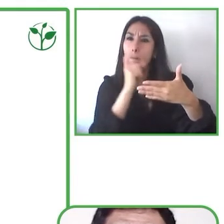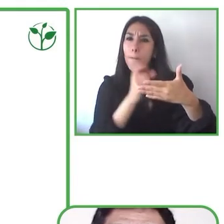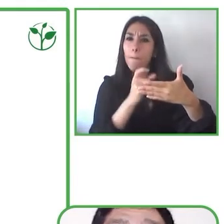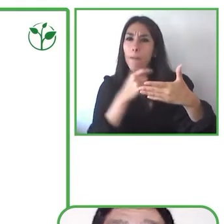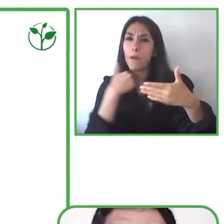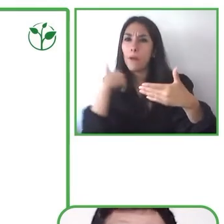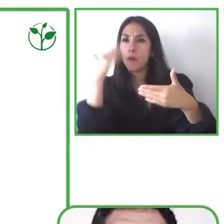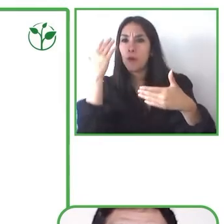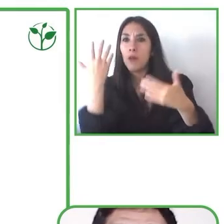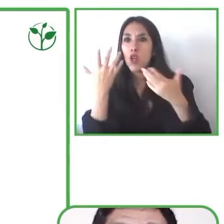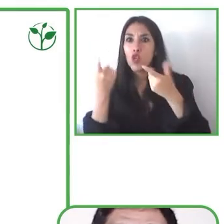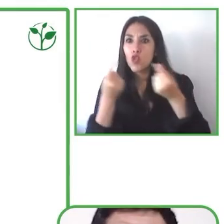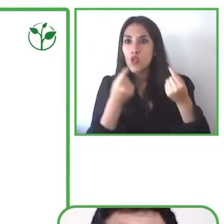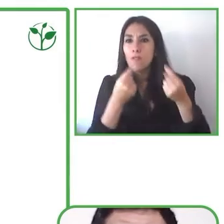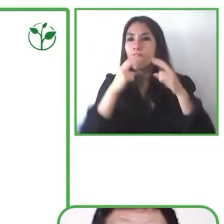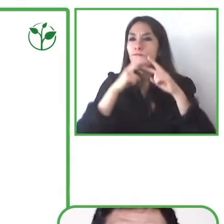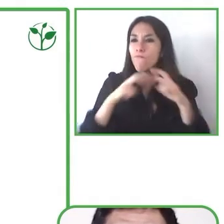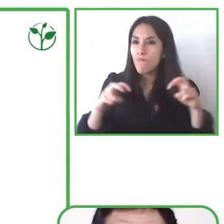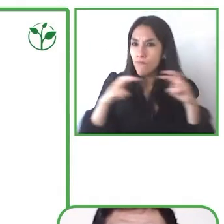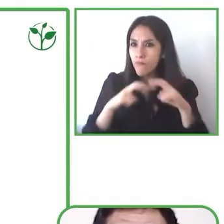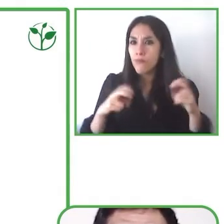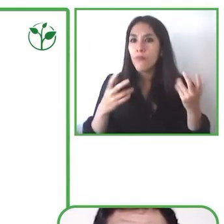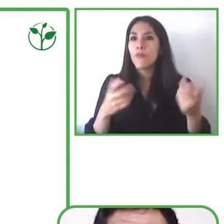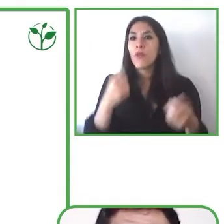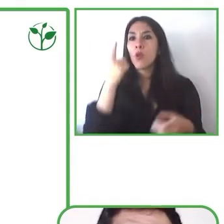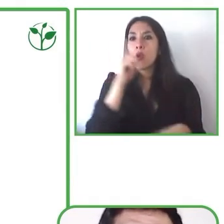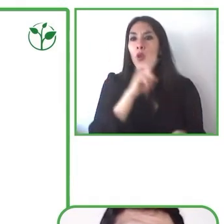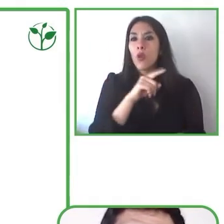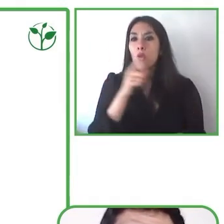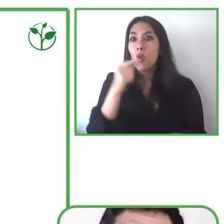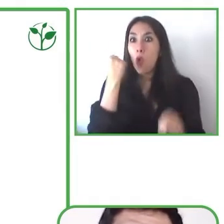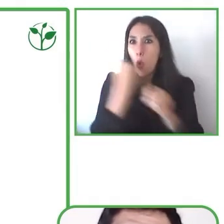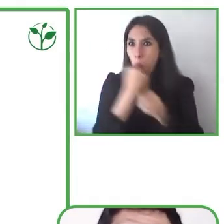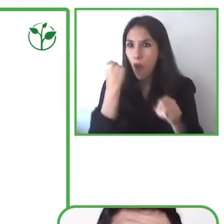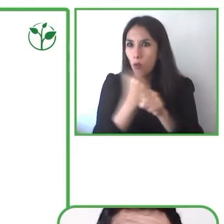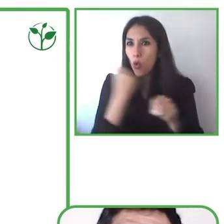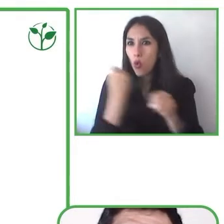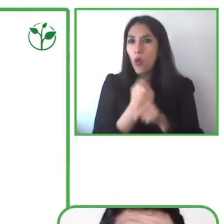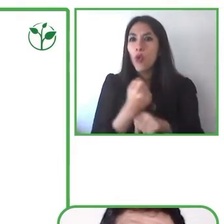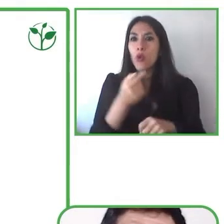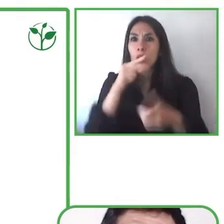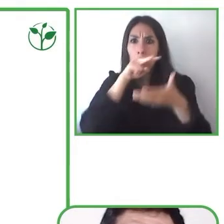created was like a bypass and not to force the phonological root in the